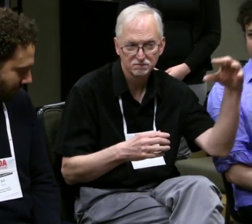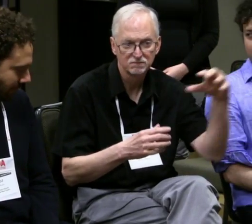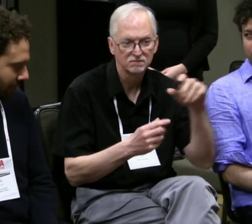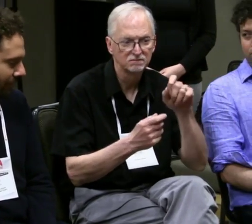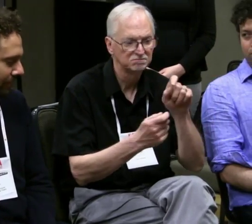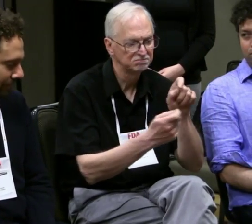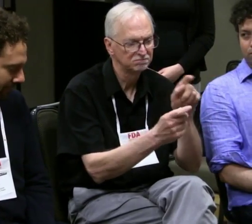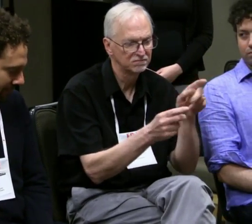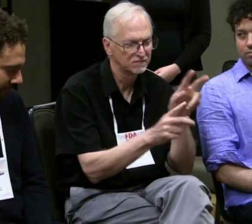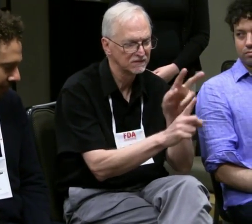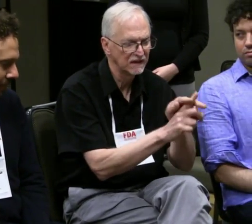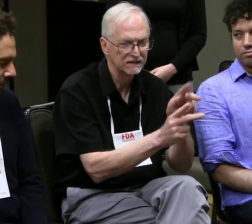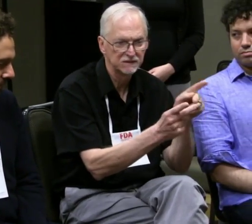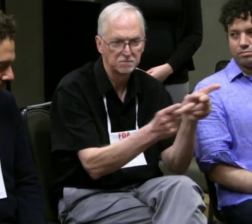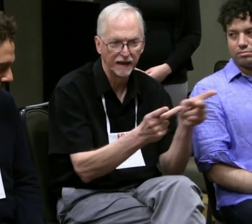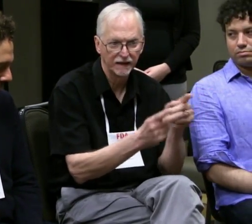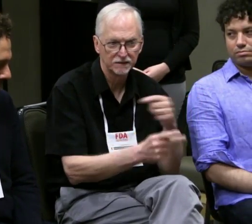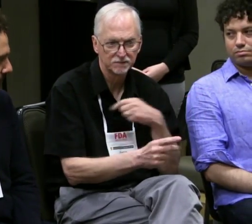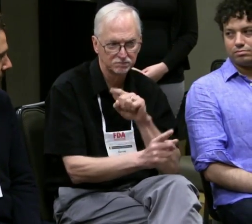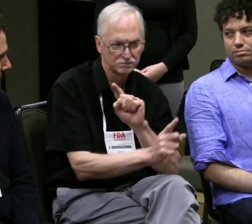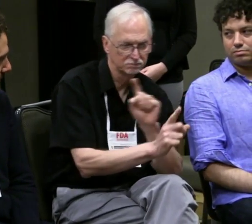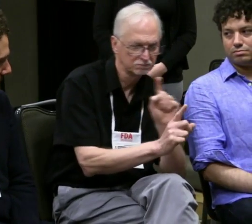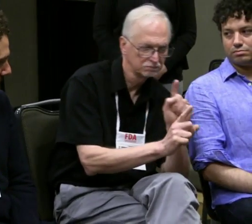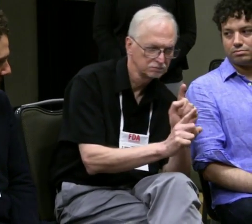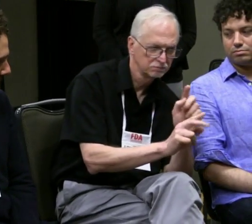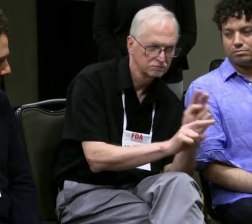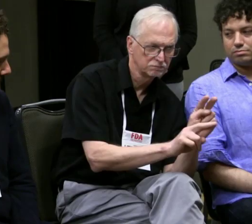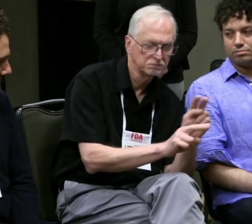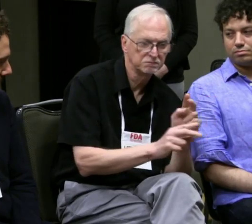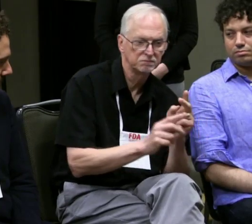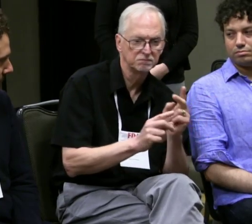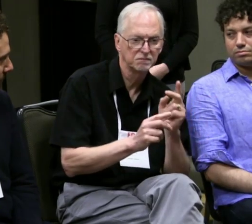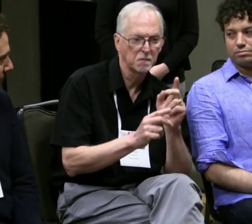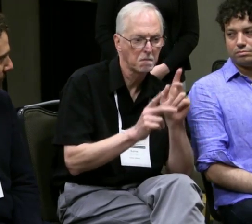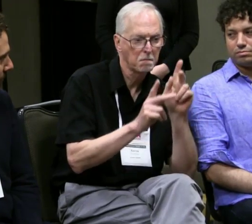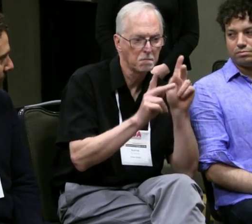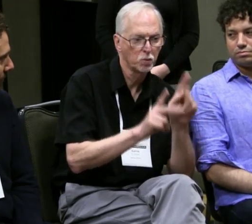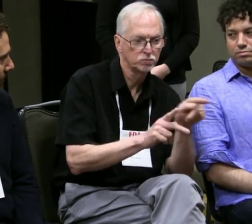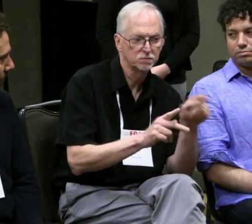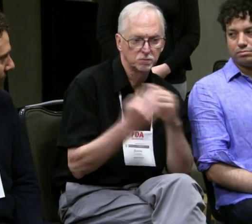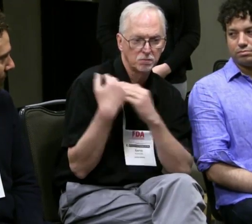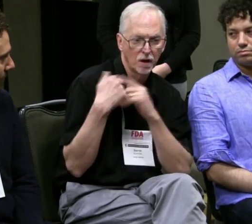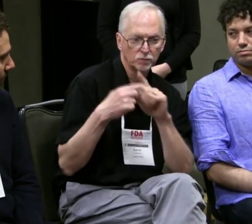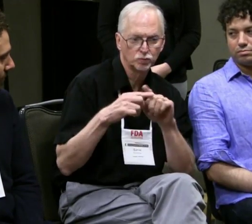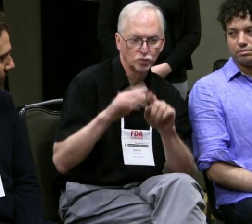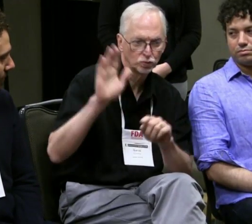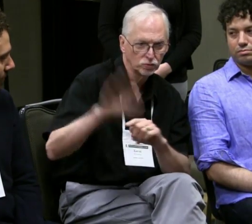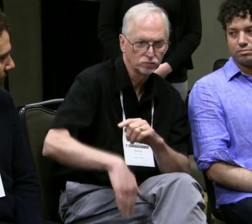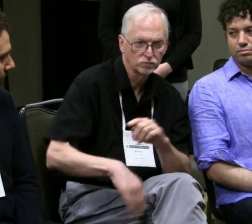(translator) We have an old technology, just a blue light in the back and a specific area in the back where we can see with that blue light.